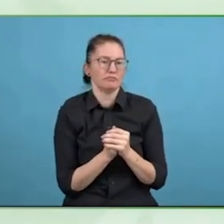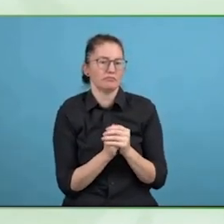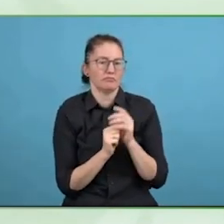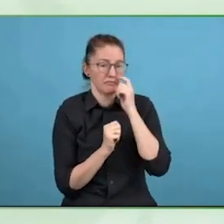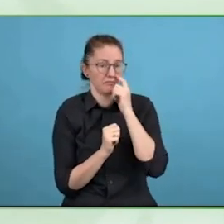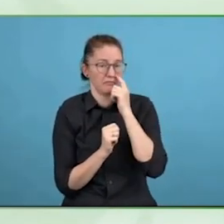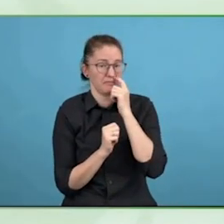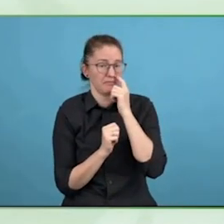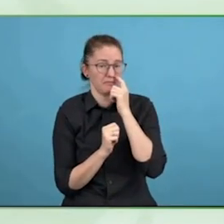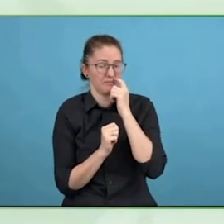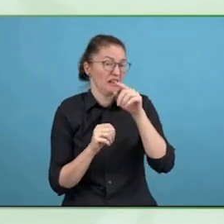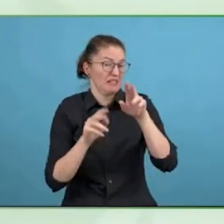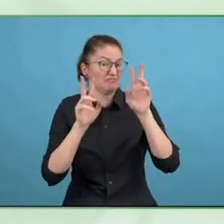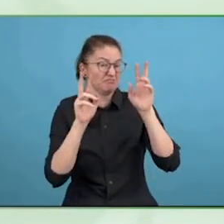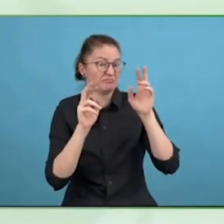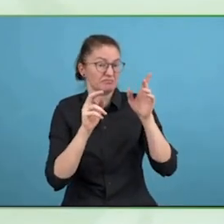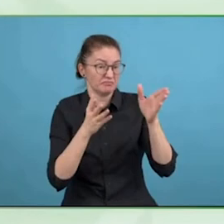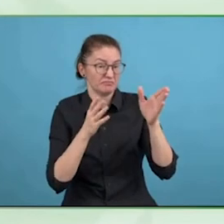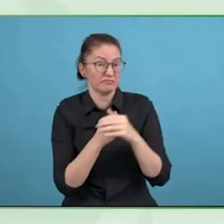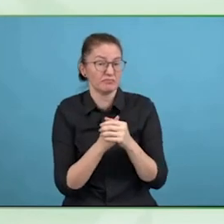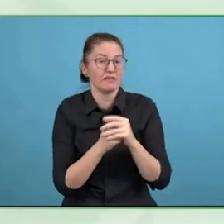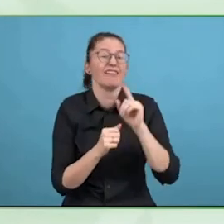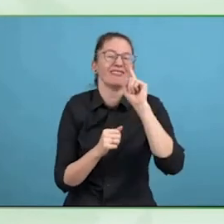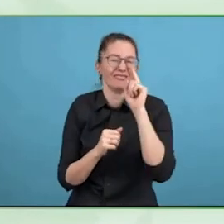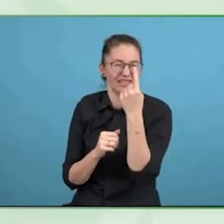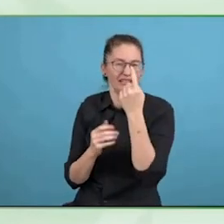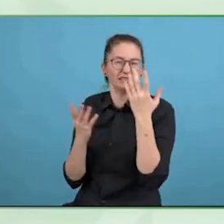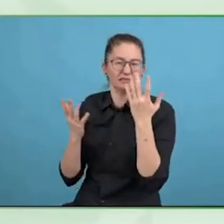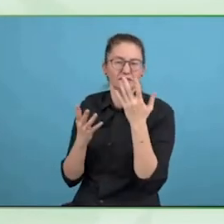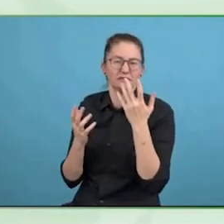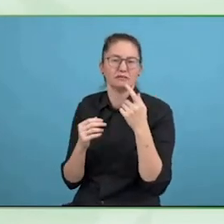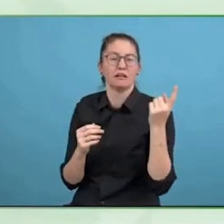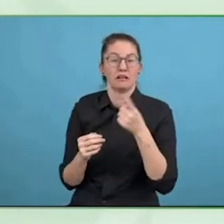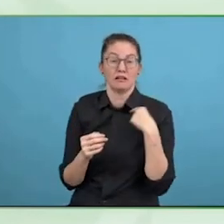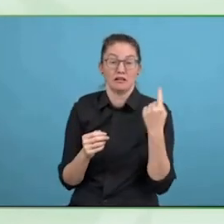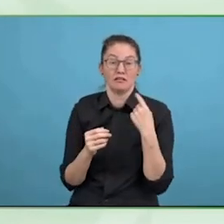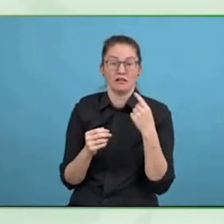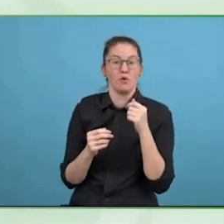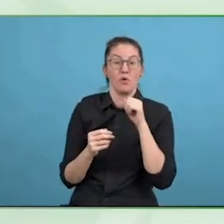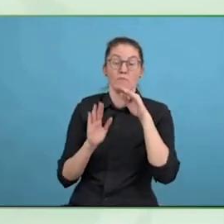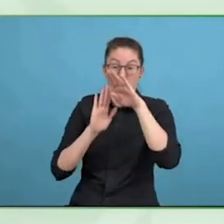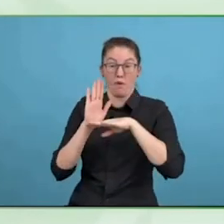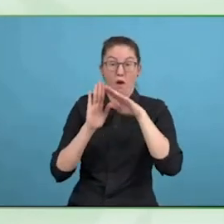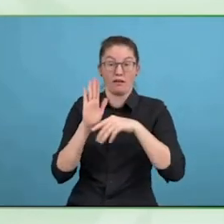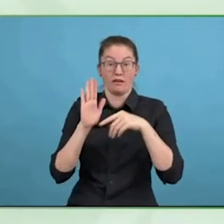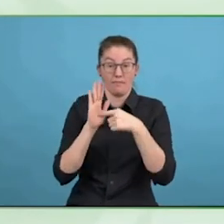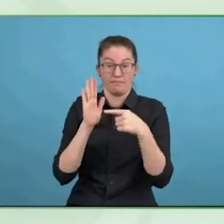I want to come back to the point you made about policies. Policies are fantastic.